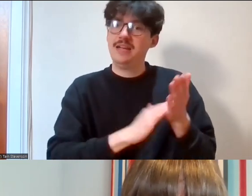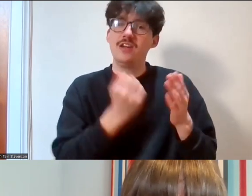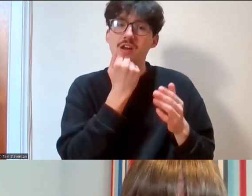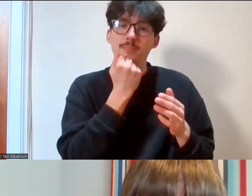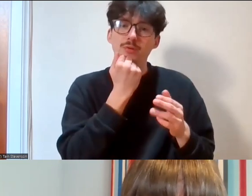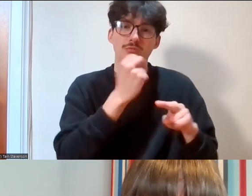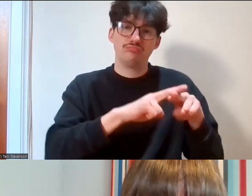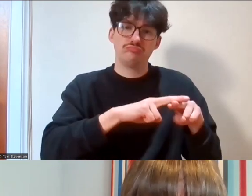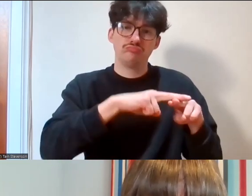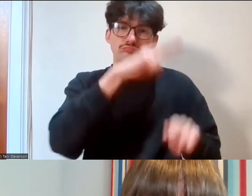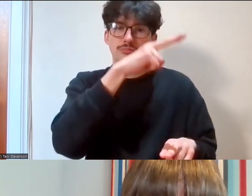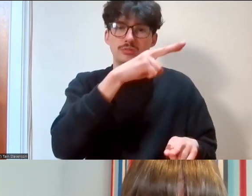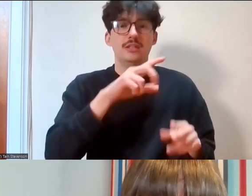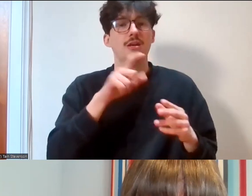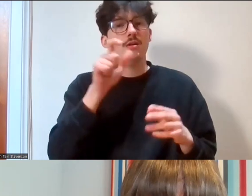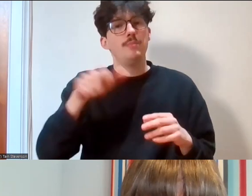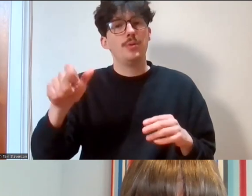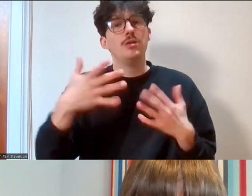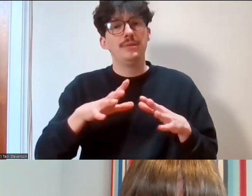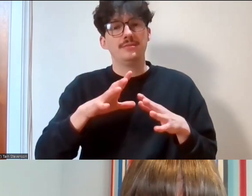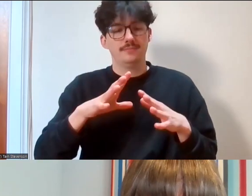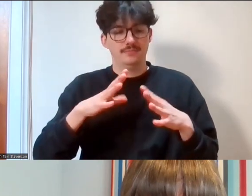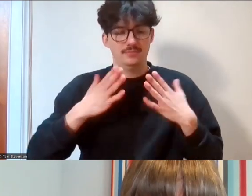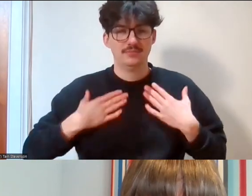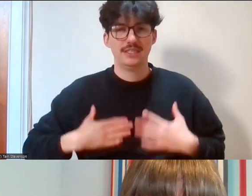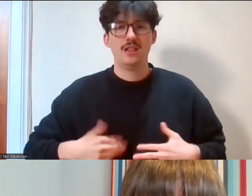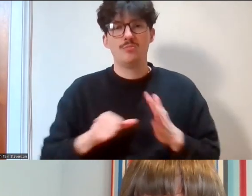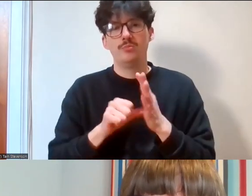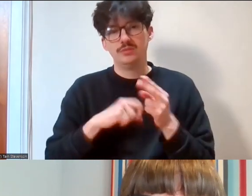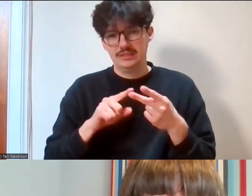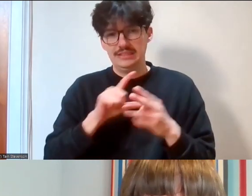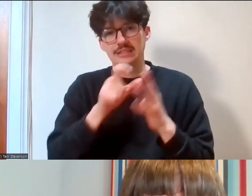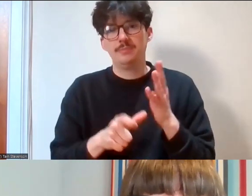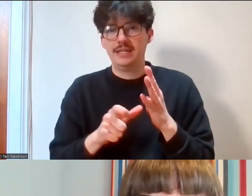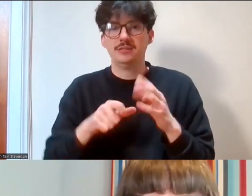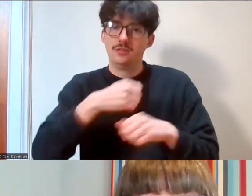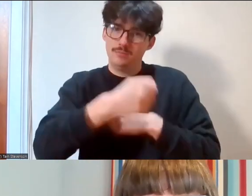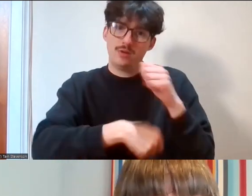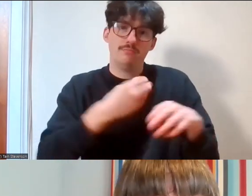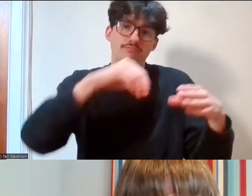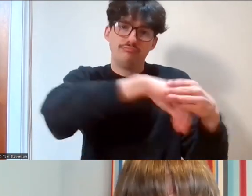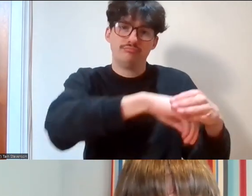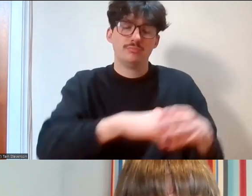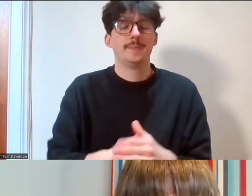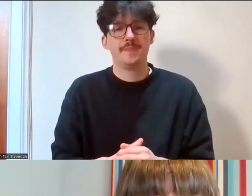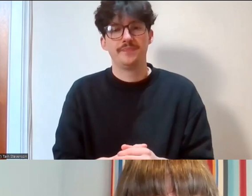who had disabilities and defined health issues. Wonderful, thank you Robert for answering that